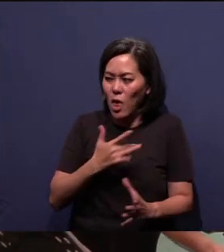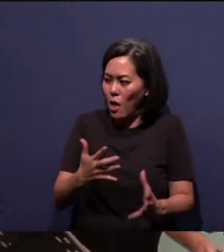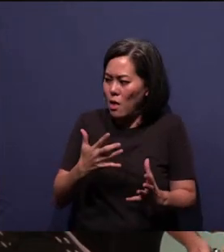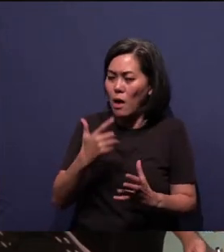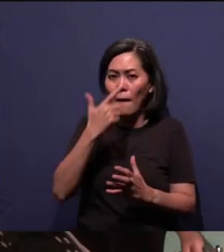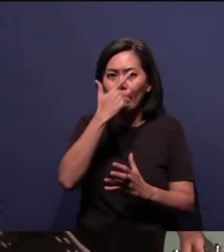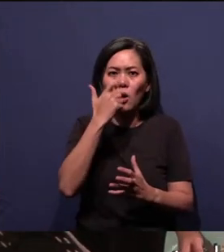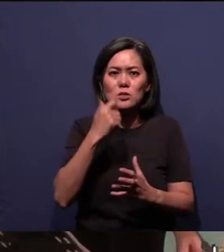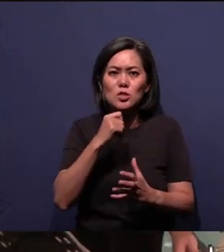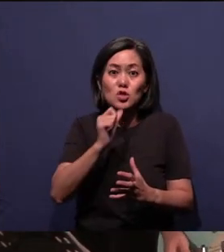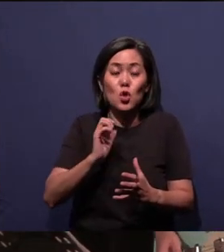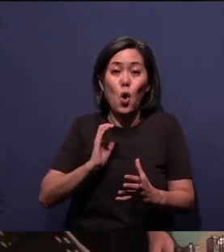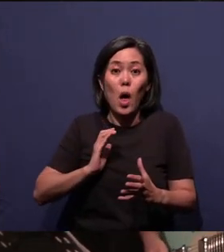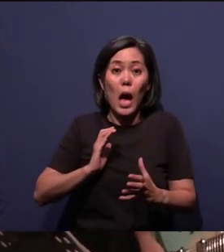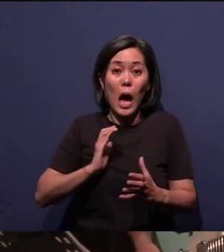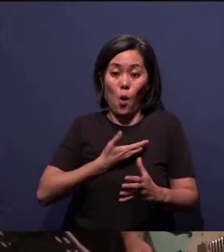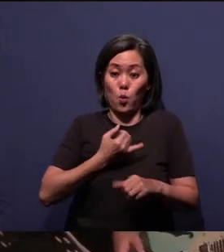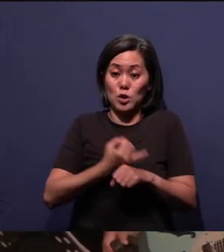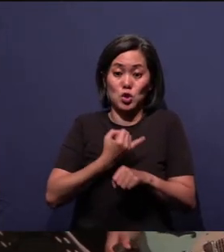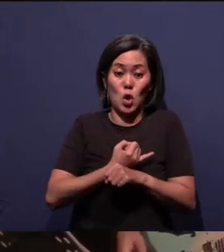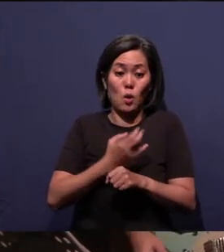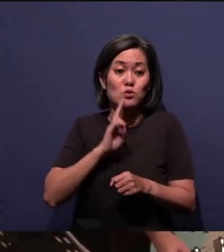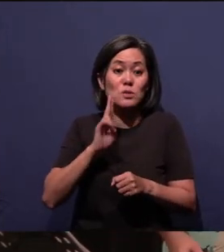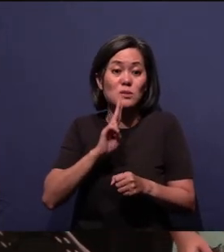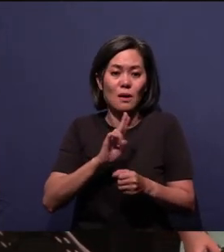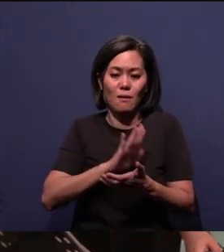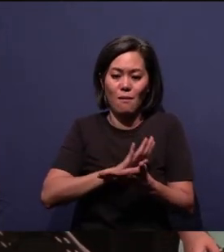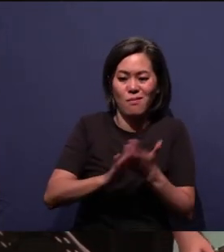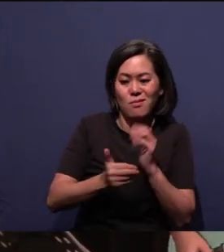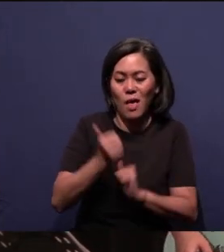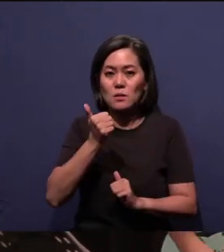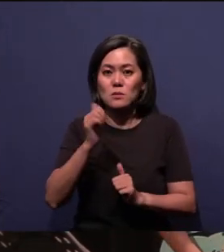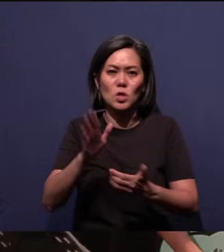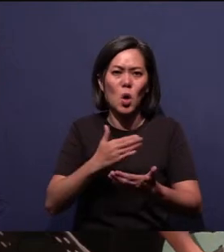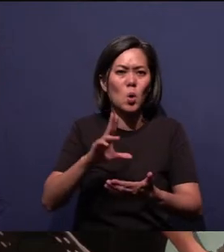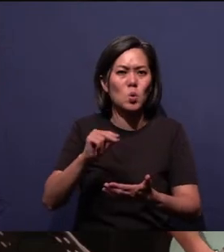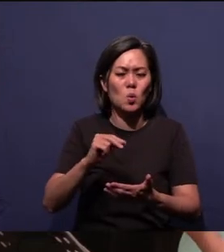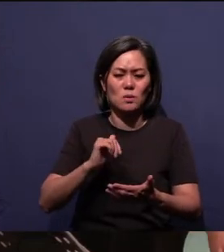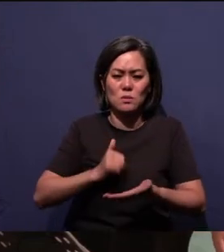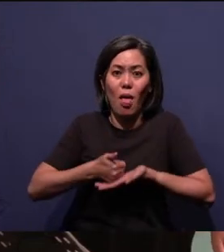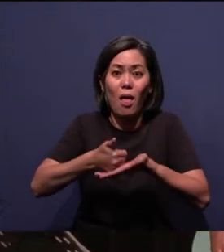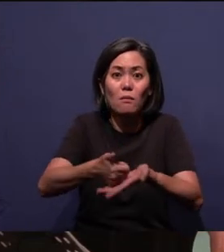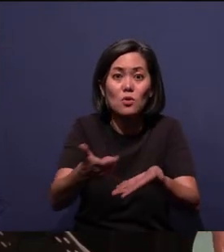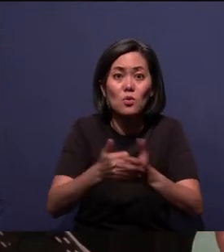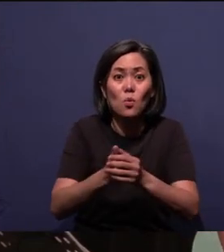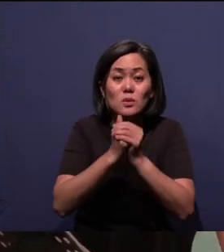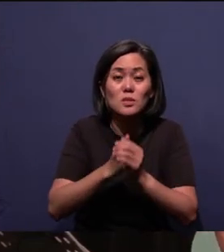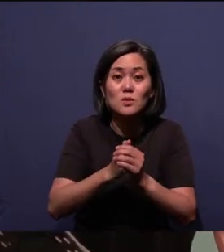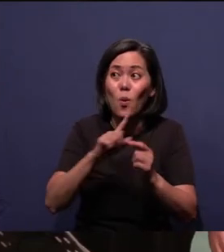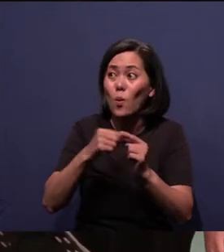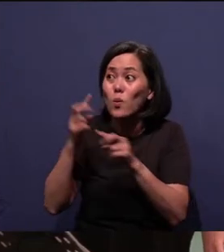it's not our job out here to sing the nicest songs, it's our job to help you guys worship. And we are so glad when we can see you guys worship